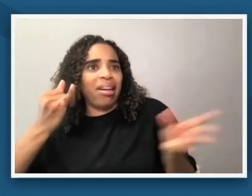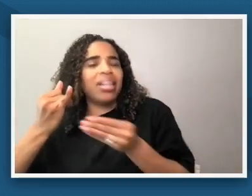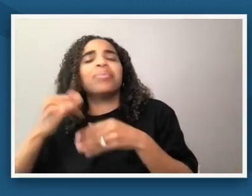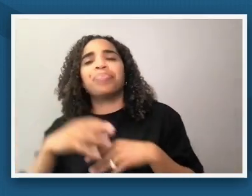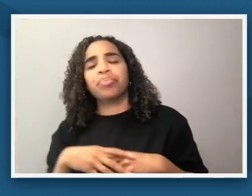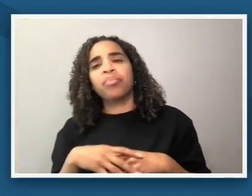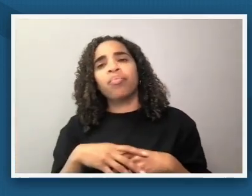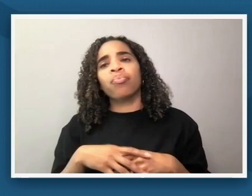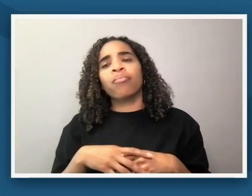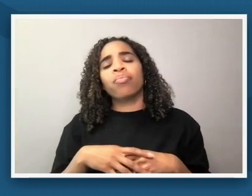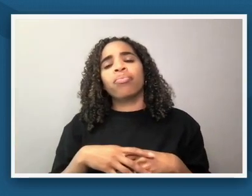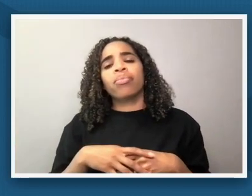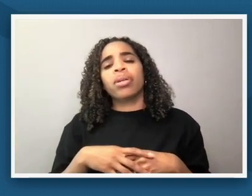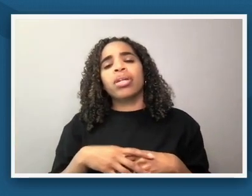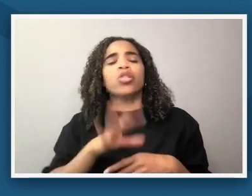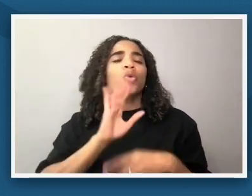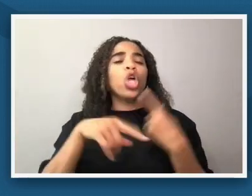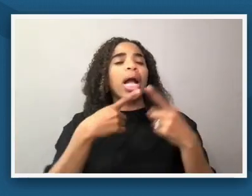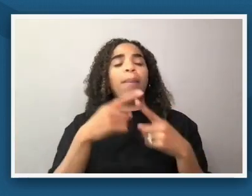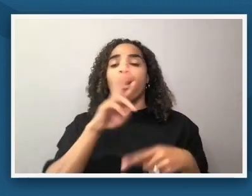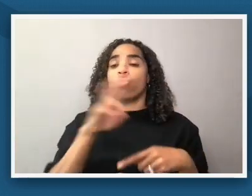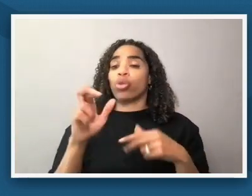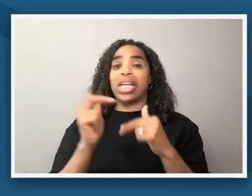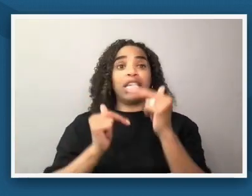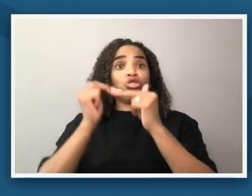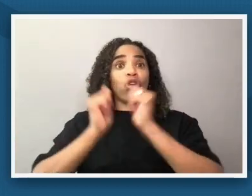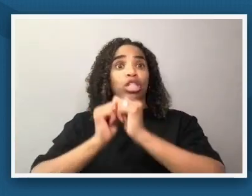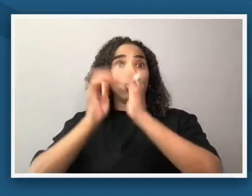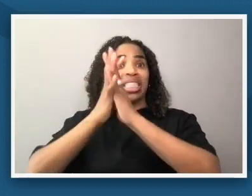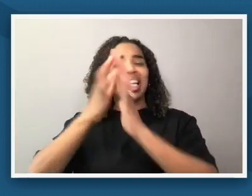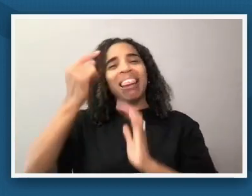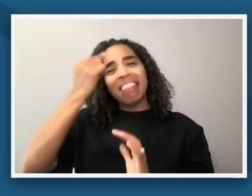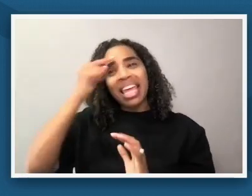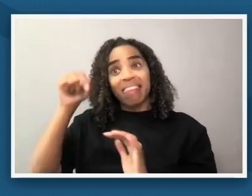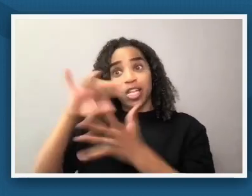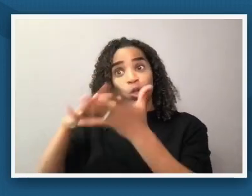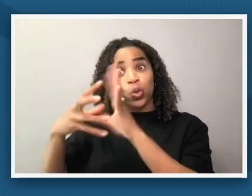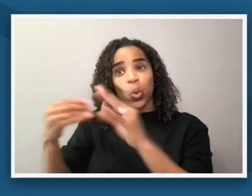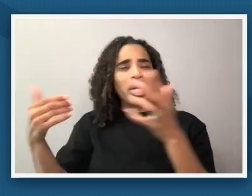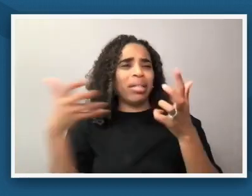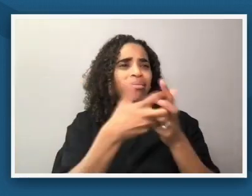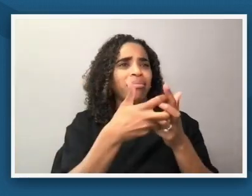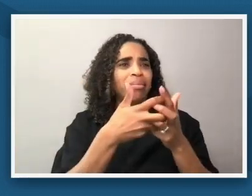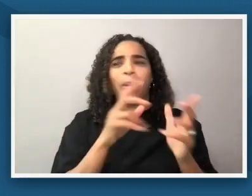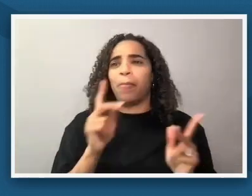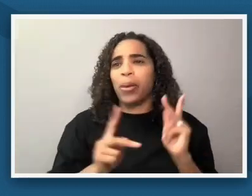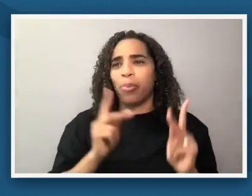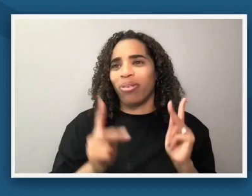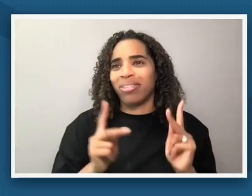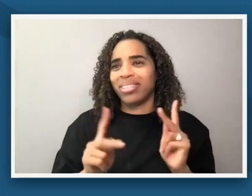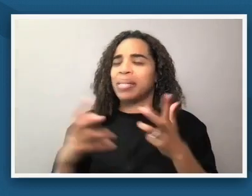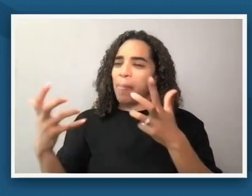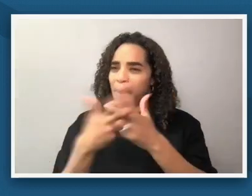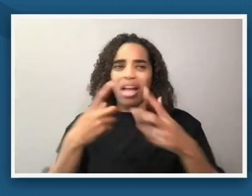specifically is teaching the humanity of the story and it's finding those human